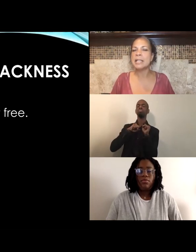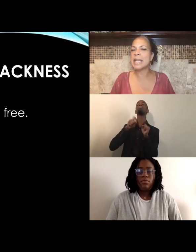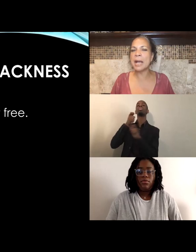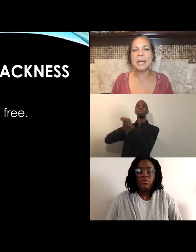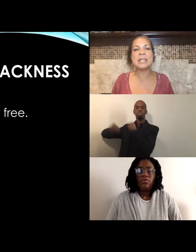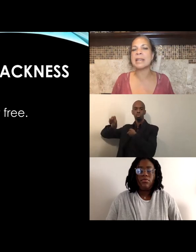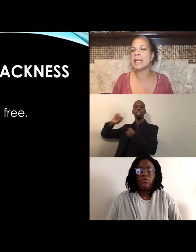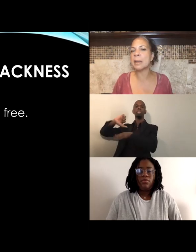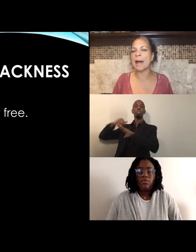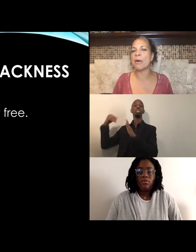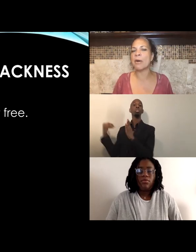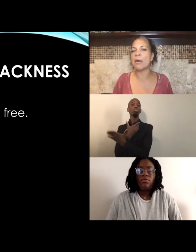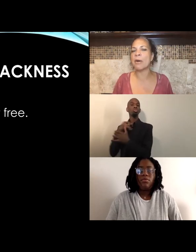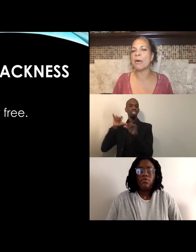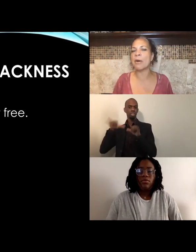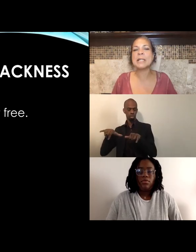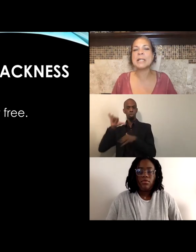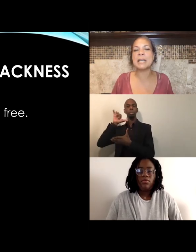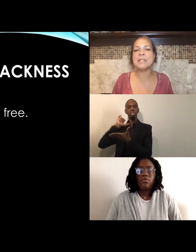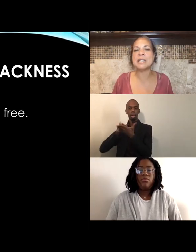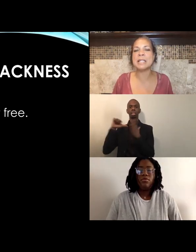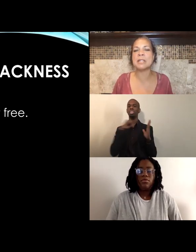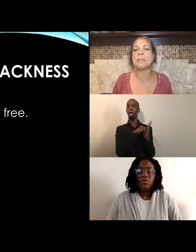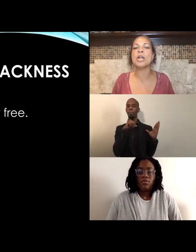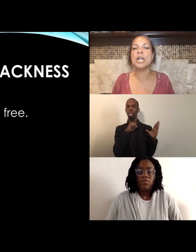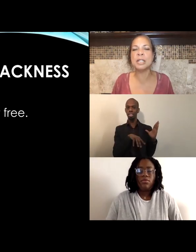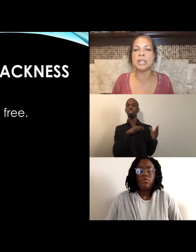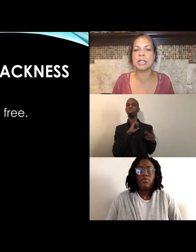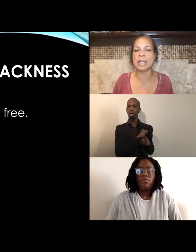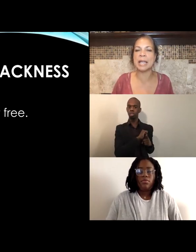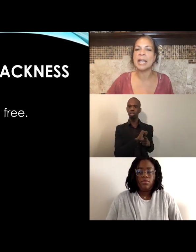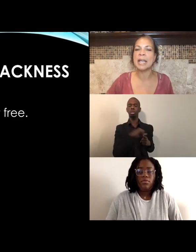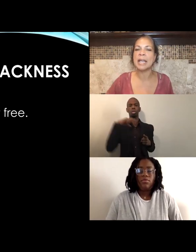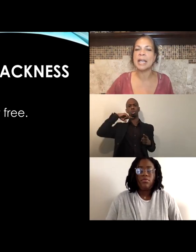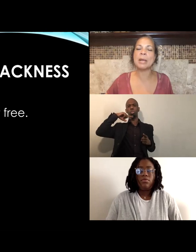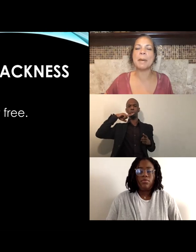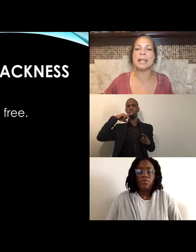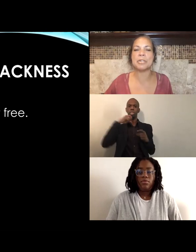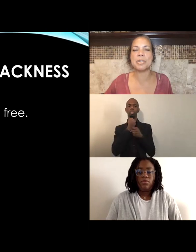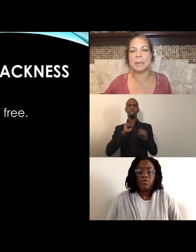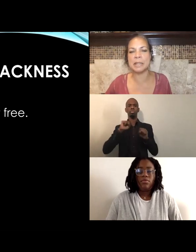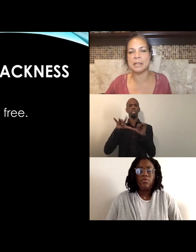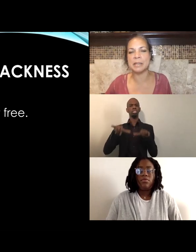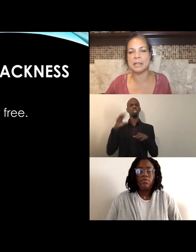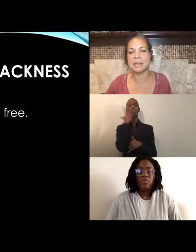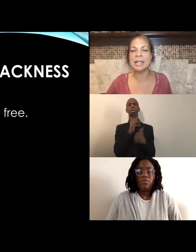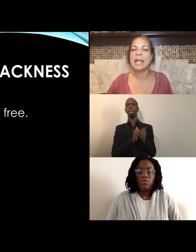Daring to think about what a public safety system, could look like if we abolish the police, right?